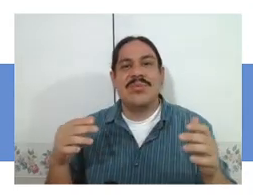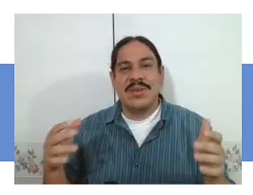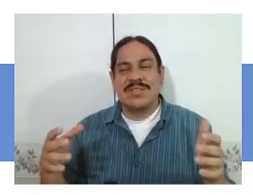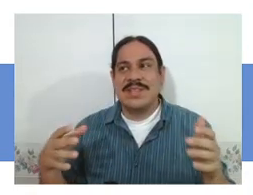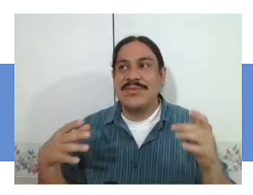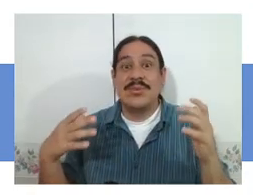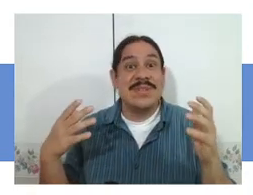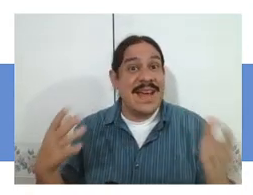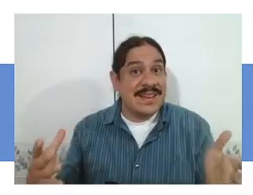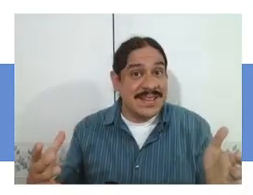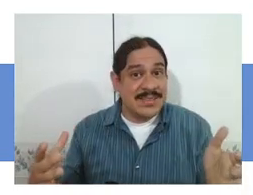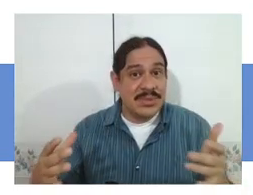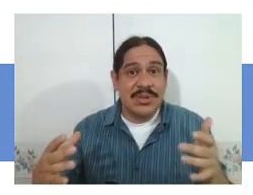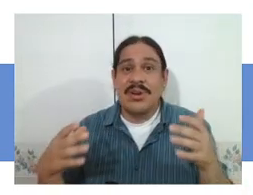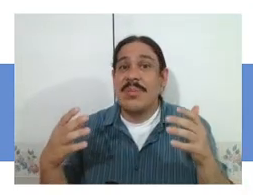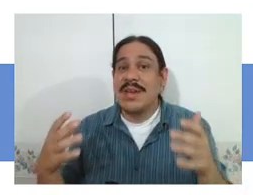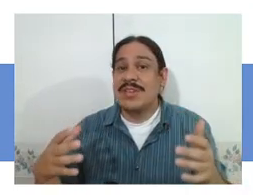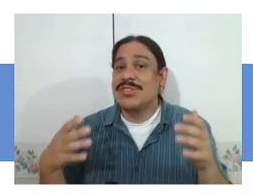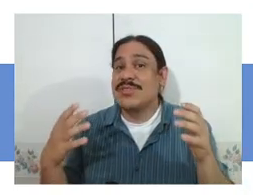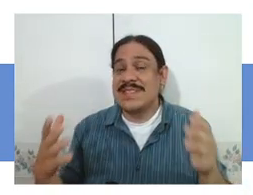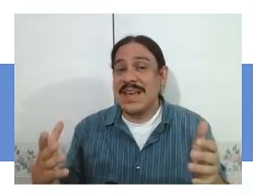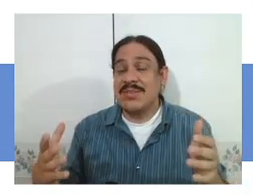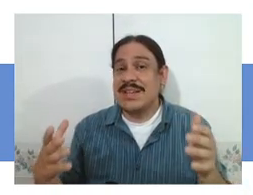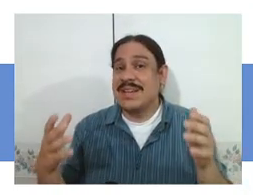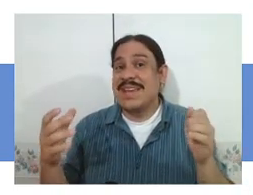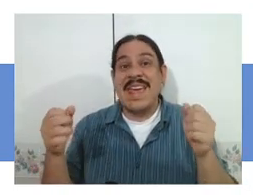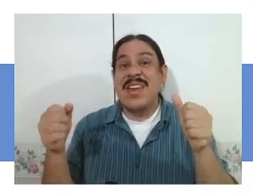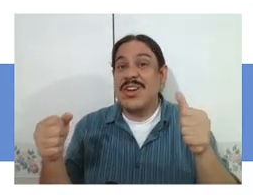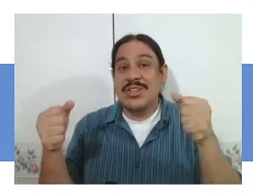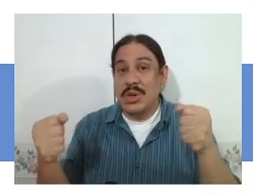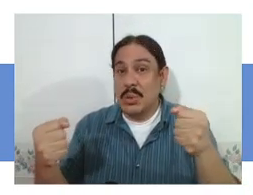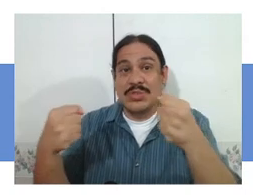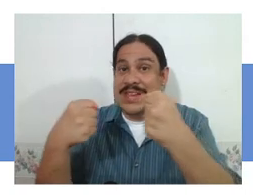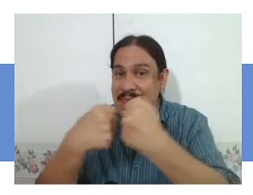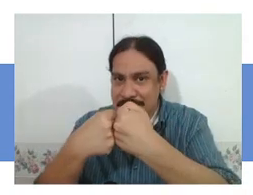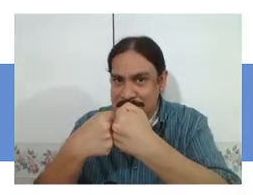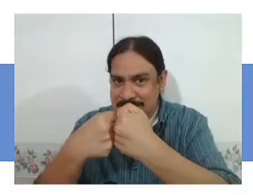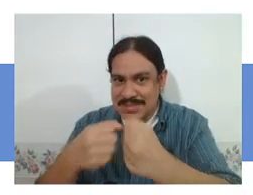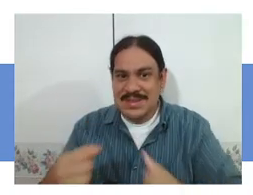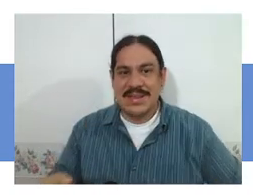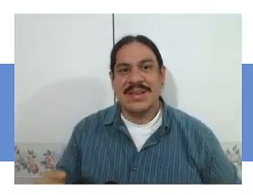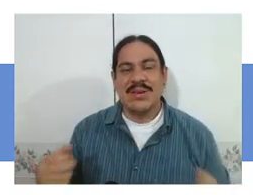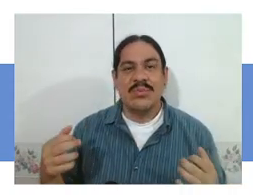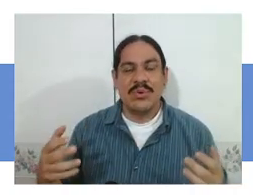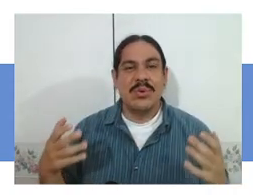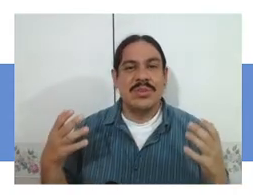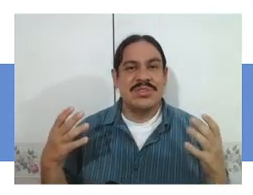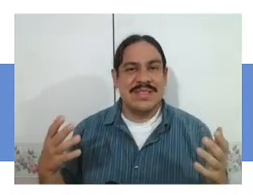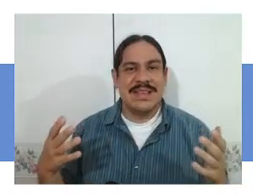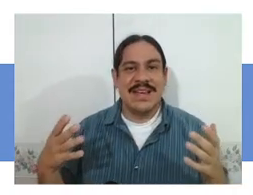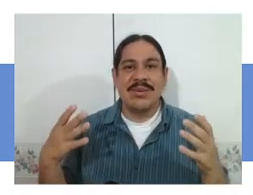we have study phonotactics which are combinations of sounds that cannot go together. we're going to see